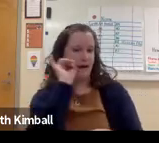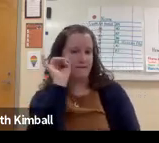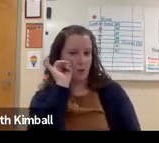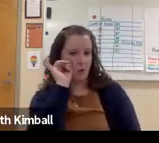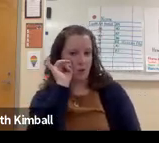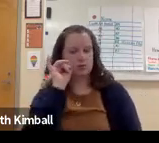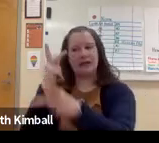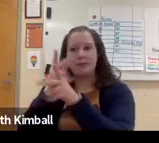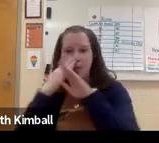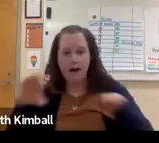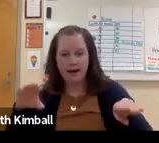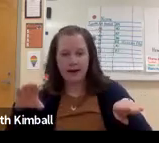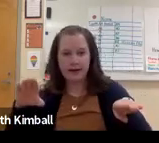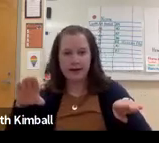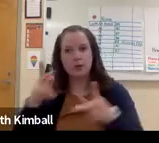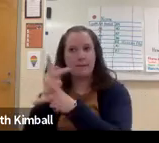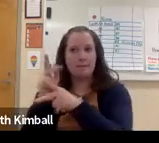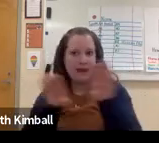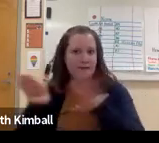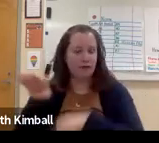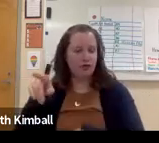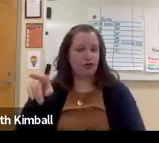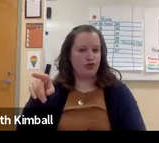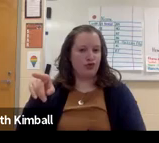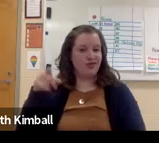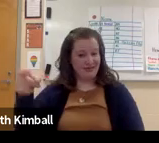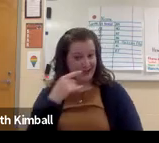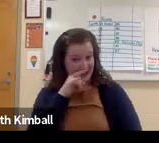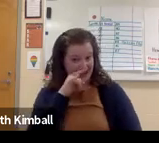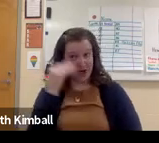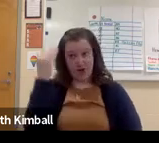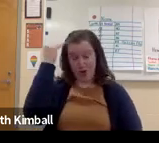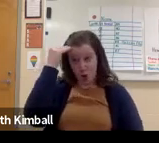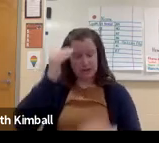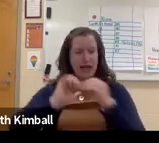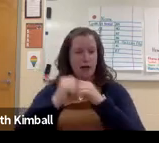to the child as a babysitter. Just to keep them quiet while they're out in public.